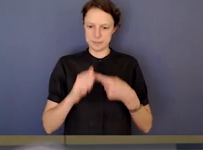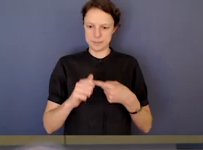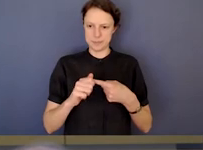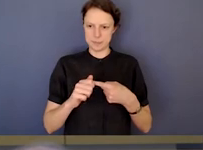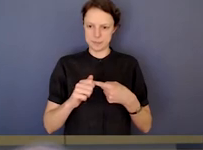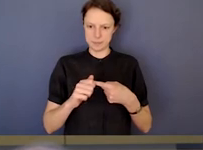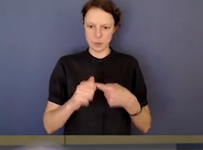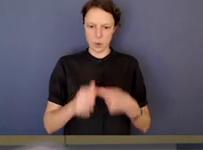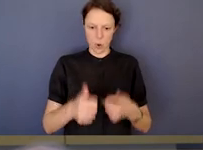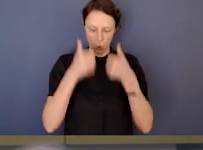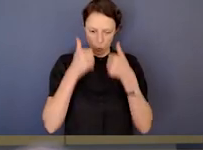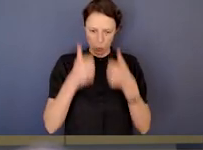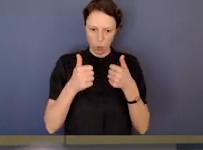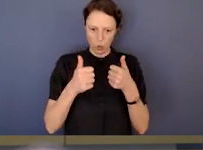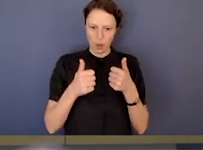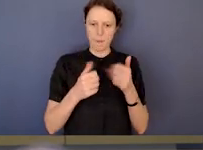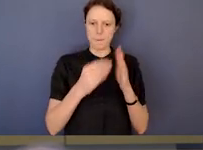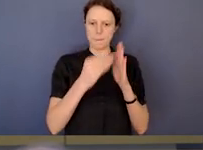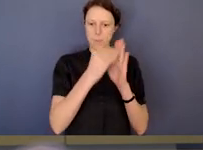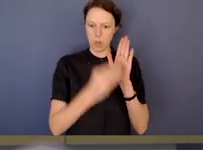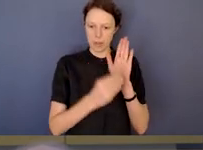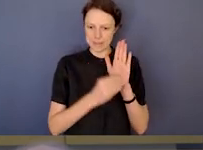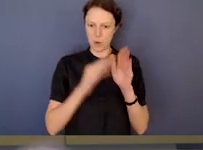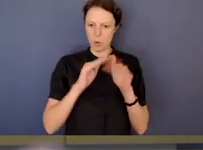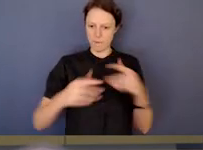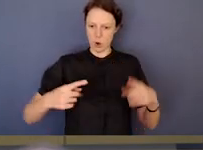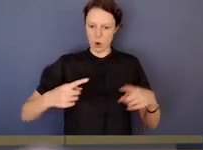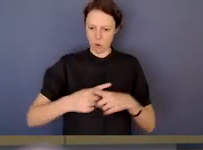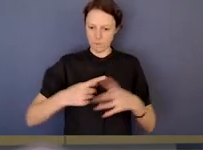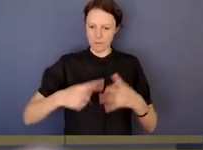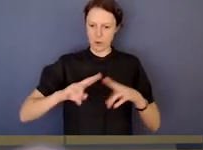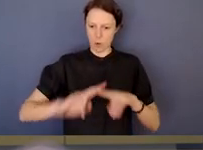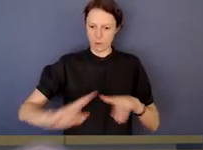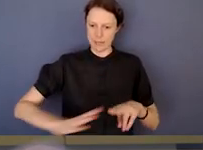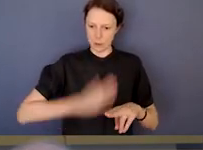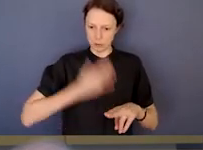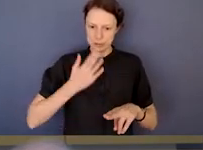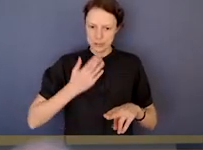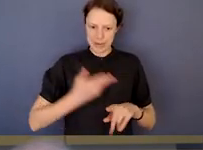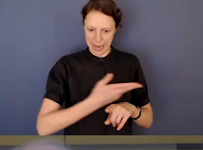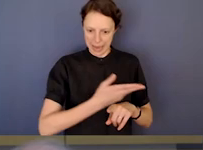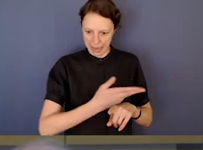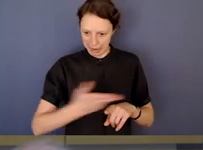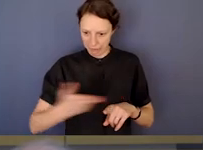A sound conflicts of interest policy under which everyone understands